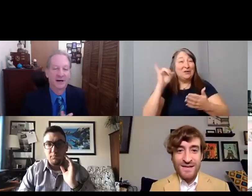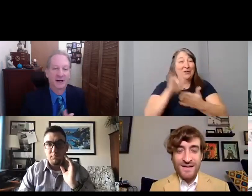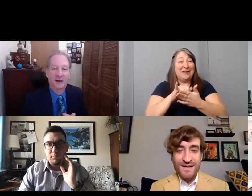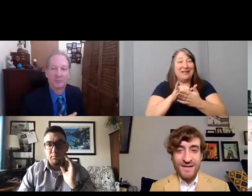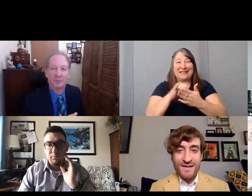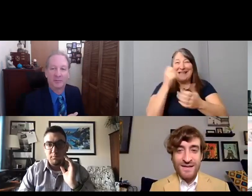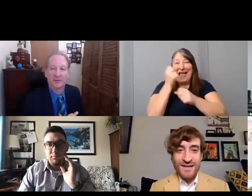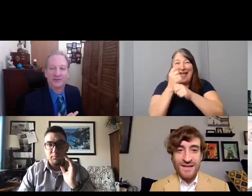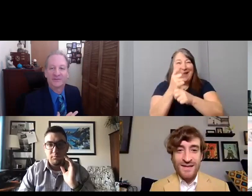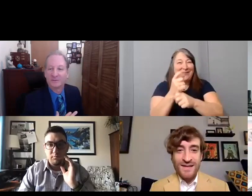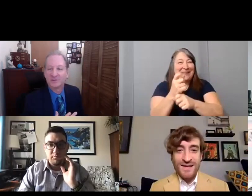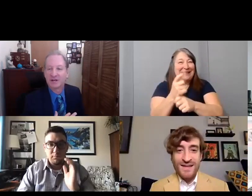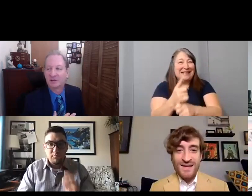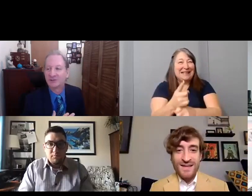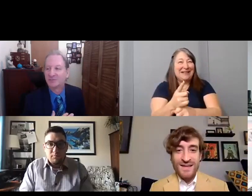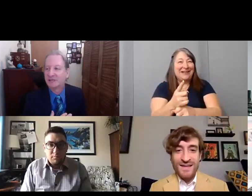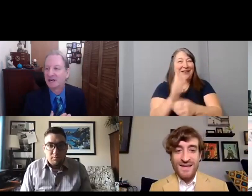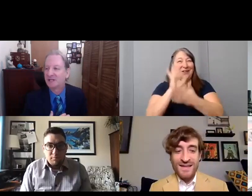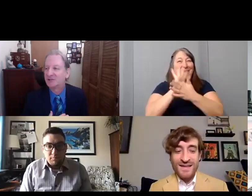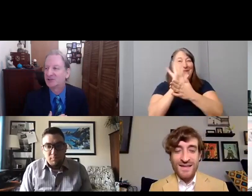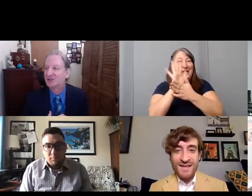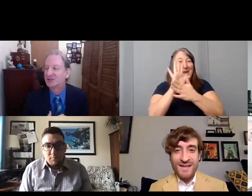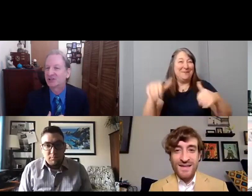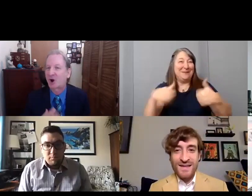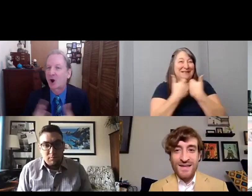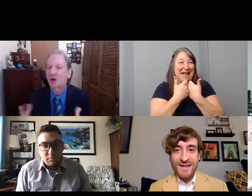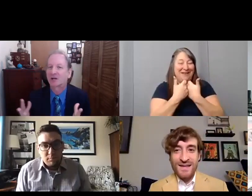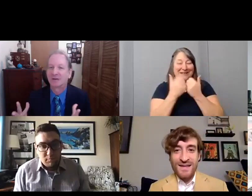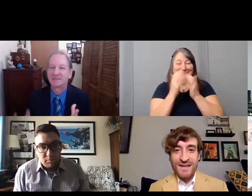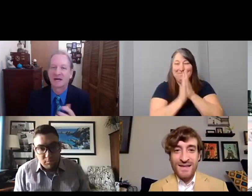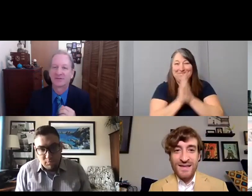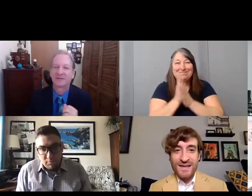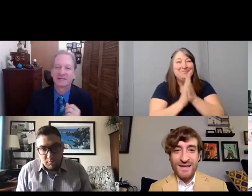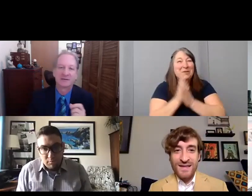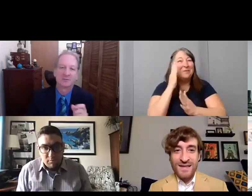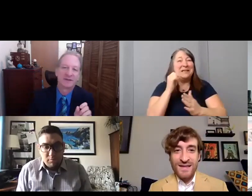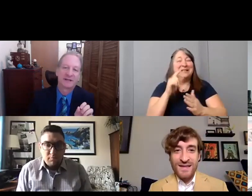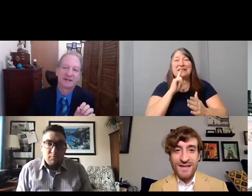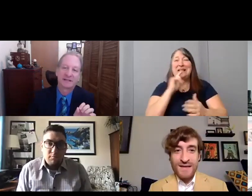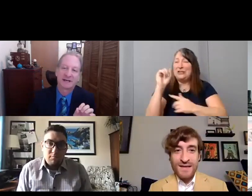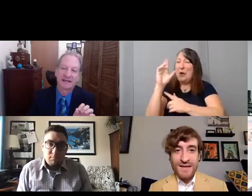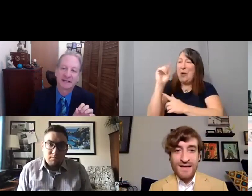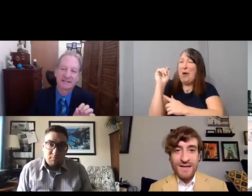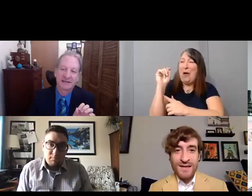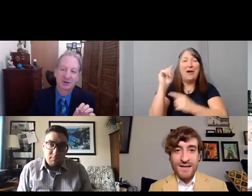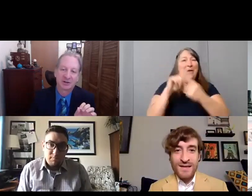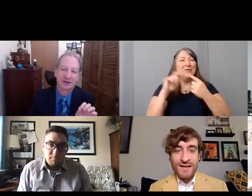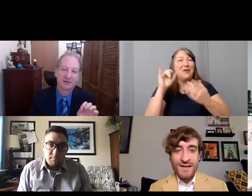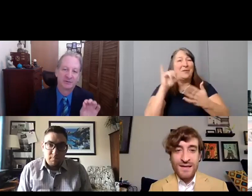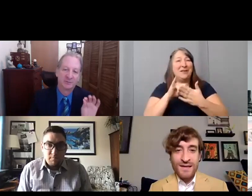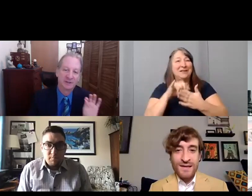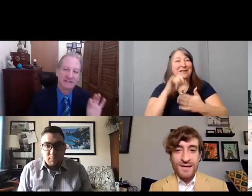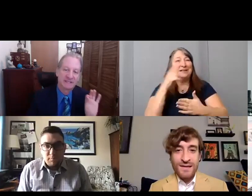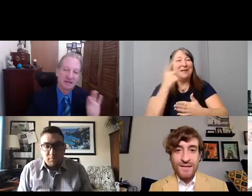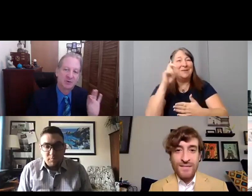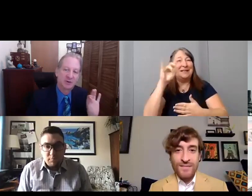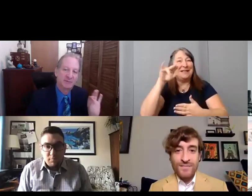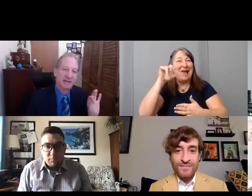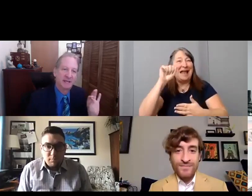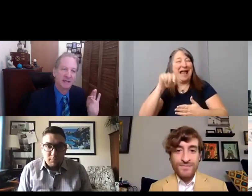Um the film challenge because such art comes out of this. And one thing that Diana said earlier that really stuck with me.